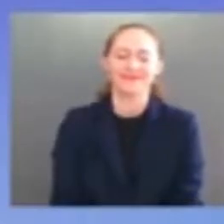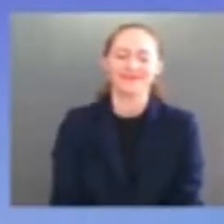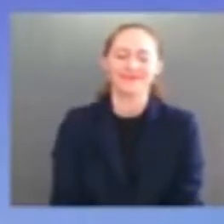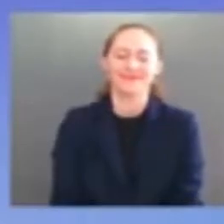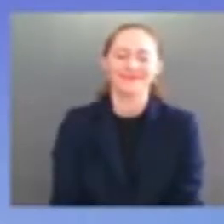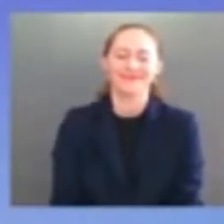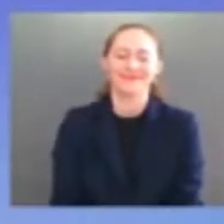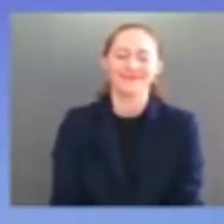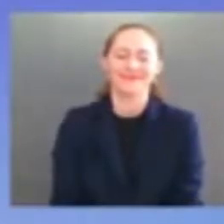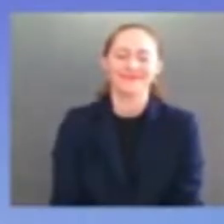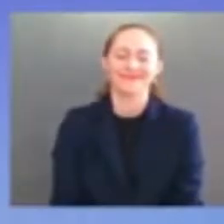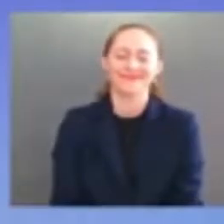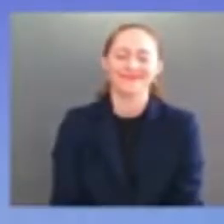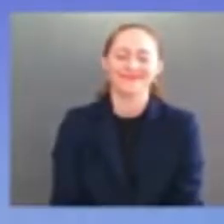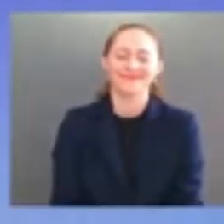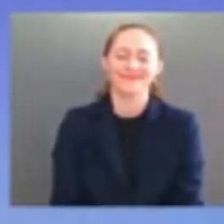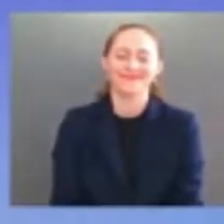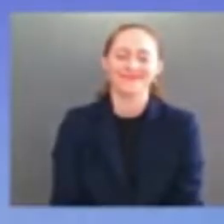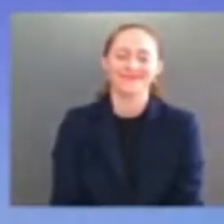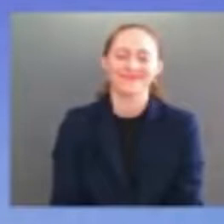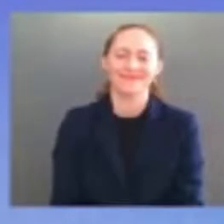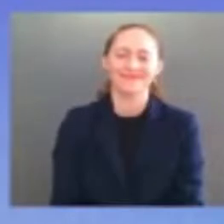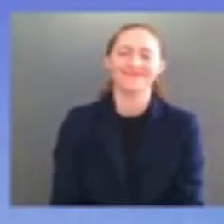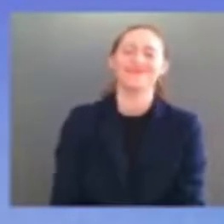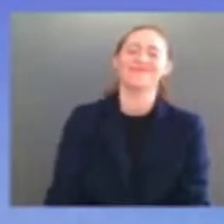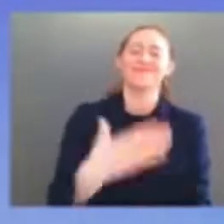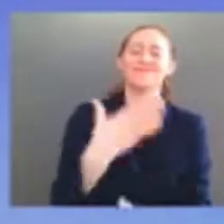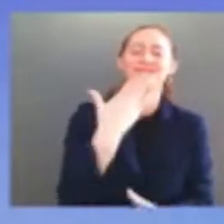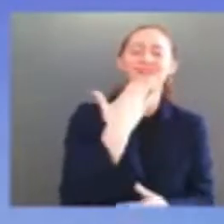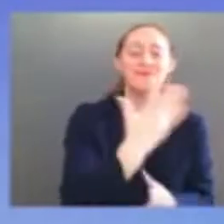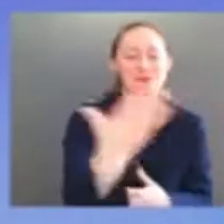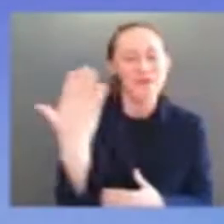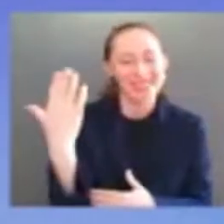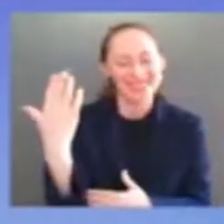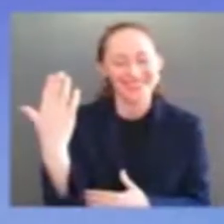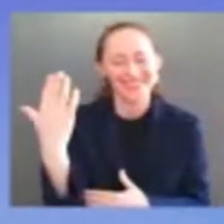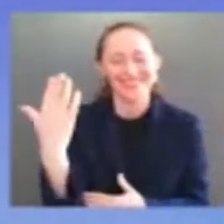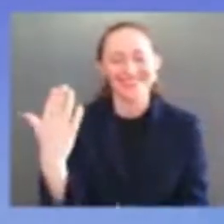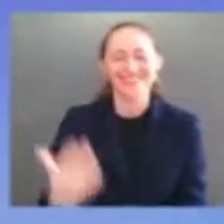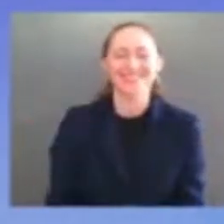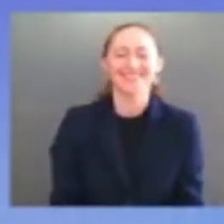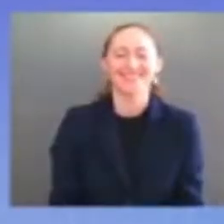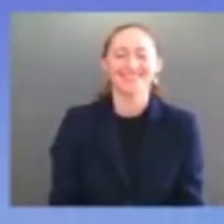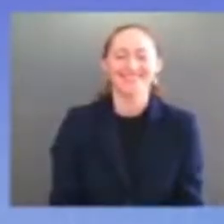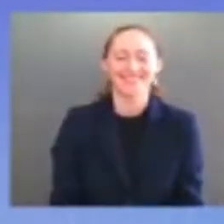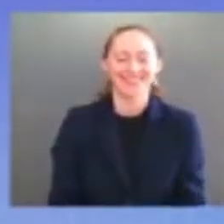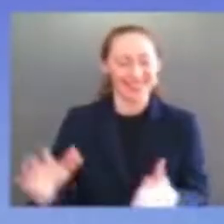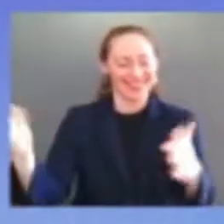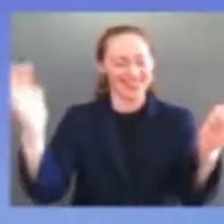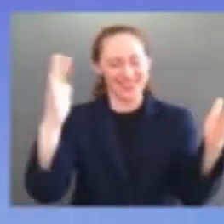good morning good morning good morning america